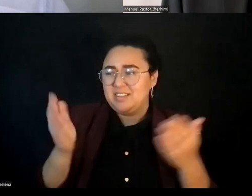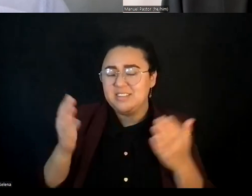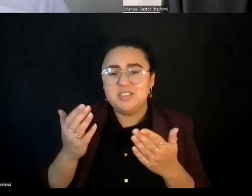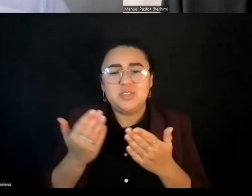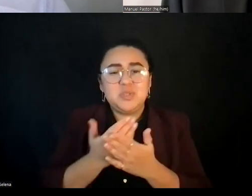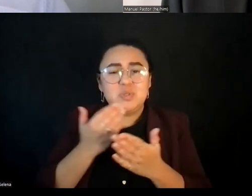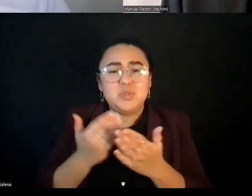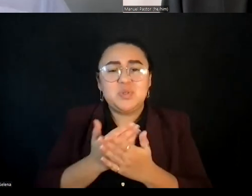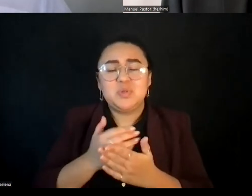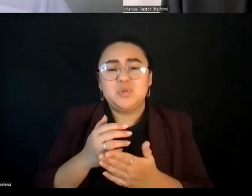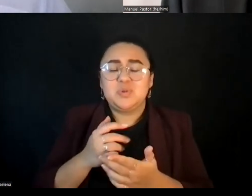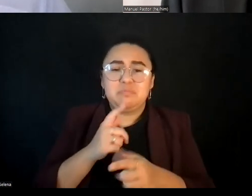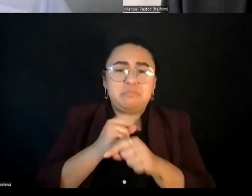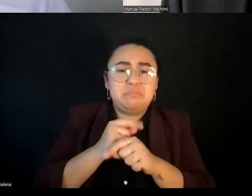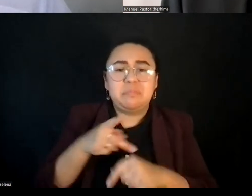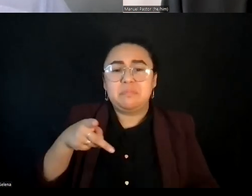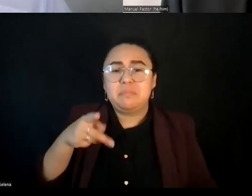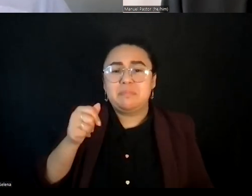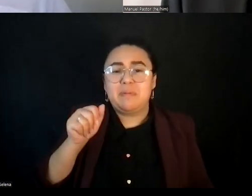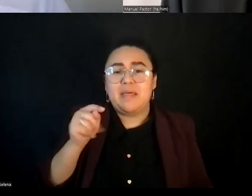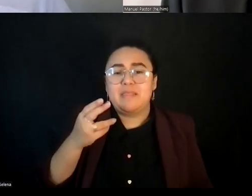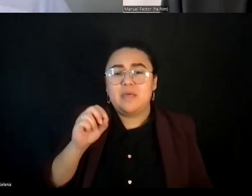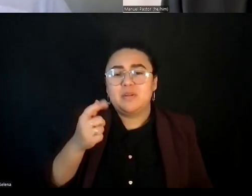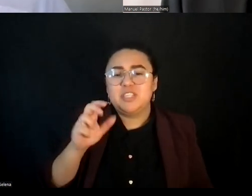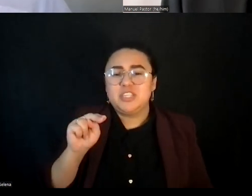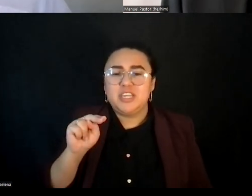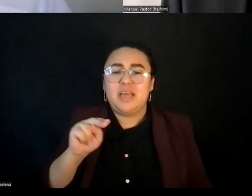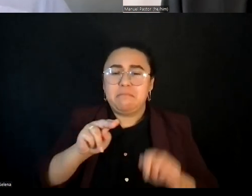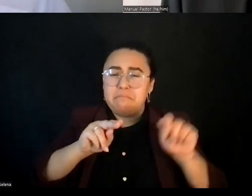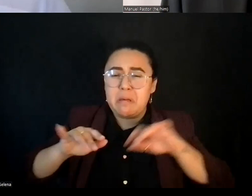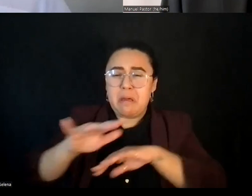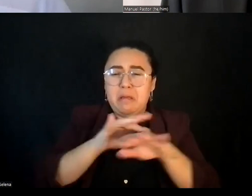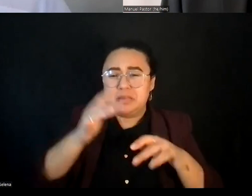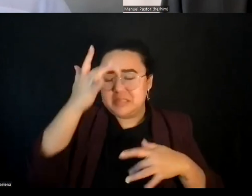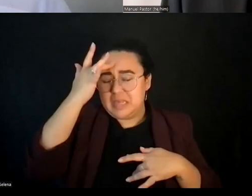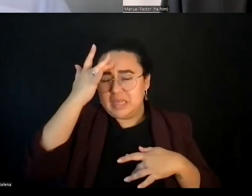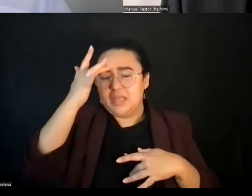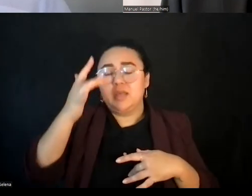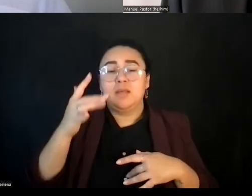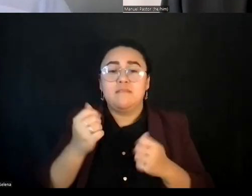We see it in terms of wildfires here in California. We see it in terms of floods.